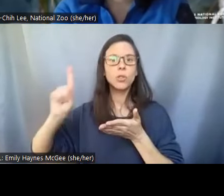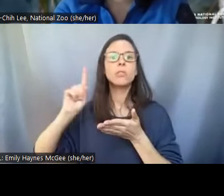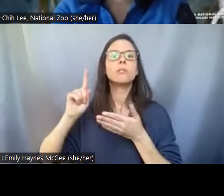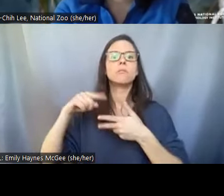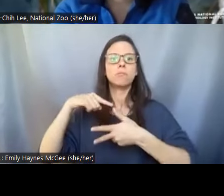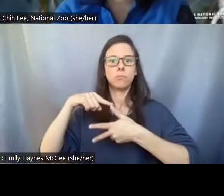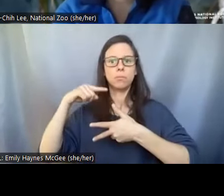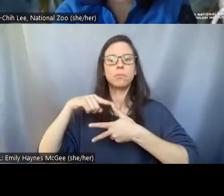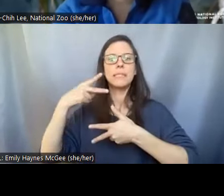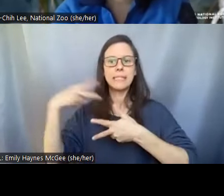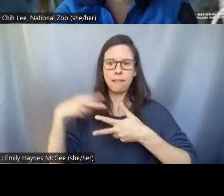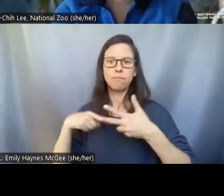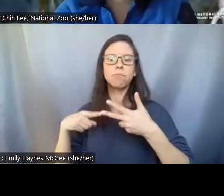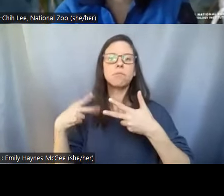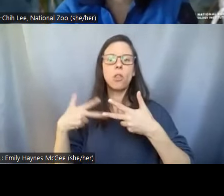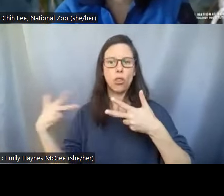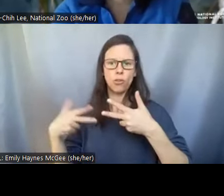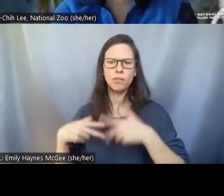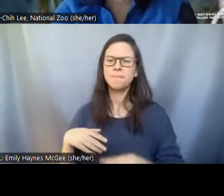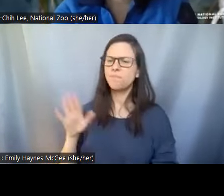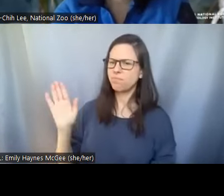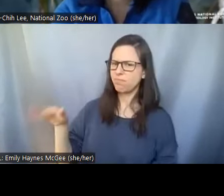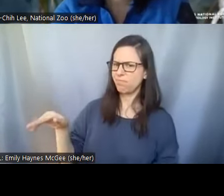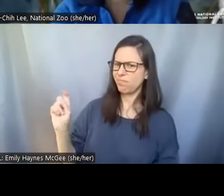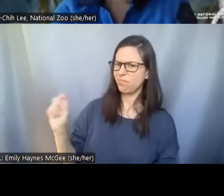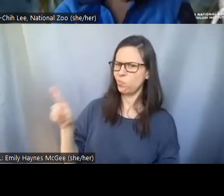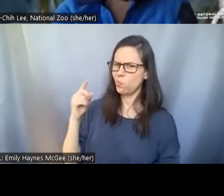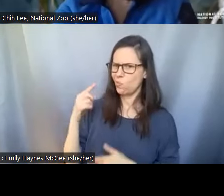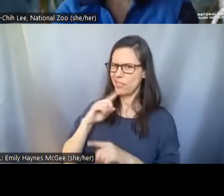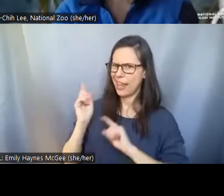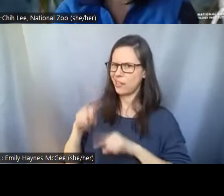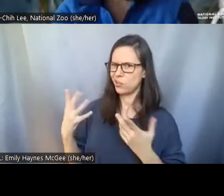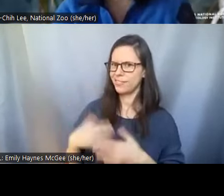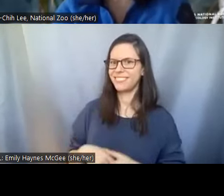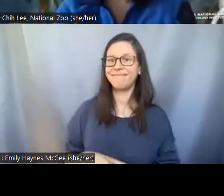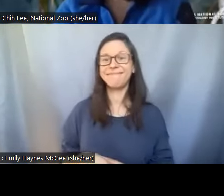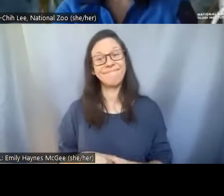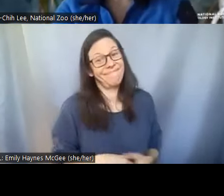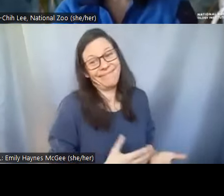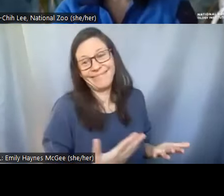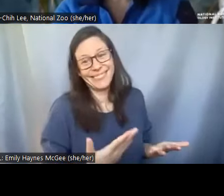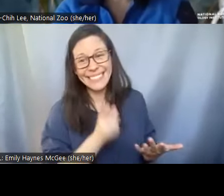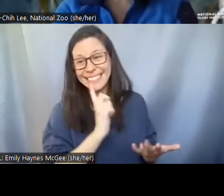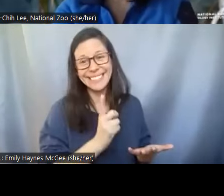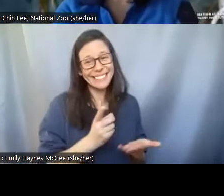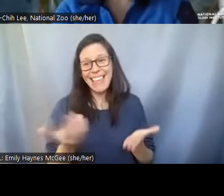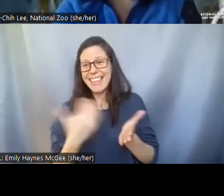populations. Why are biobanks important Pei-Chih? >>Pei-Chih: Well actually we can do all those things with biobanks.